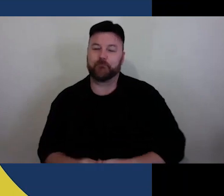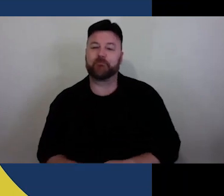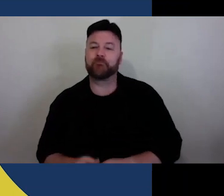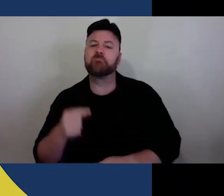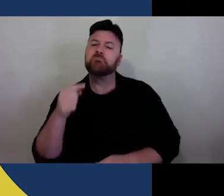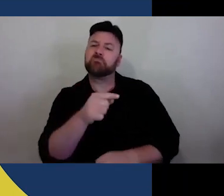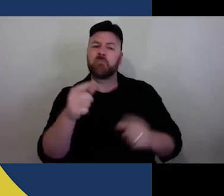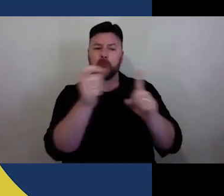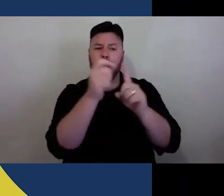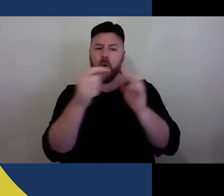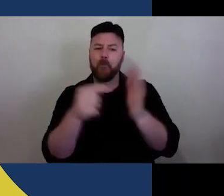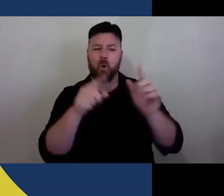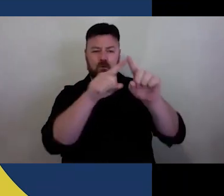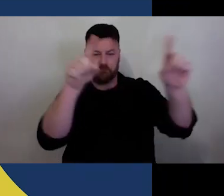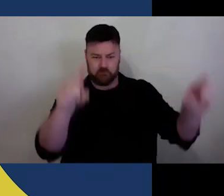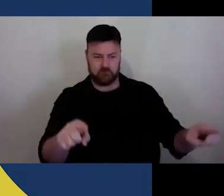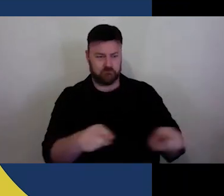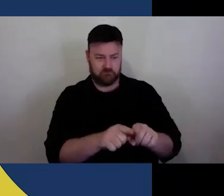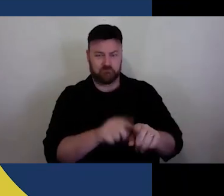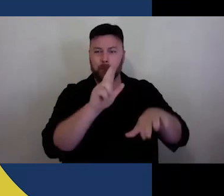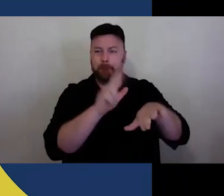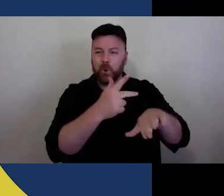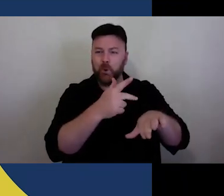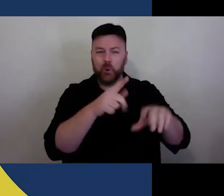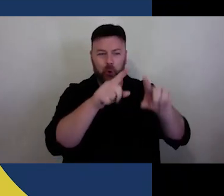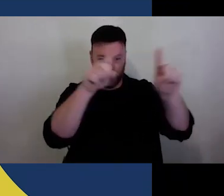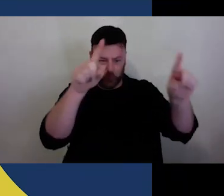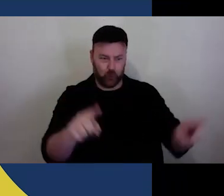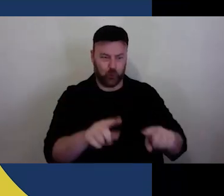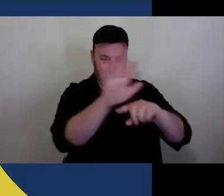point slide with a gold semi-circle in the top right hand corner. There